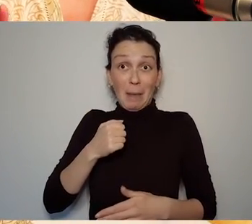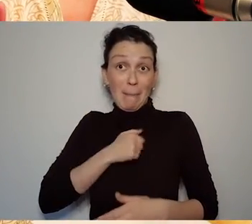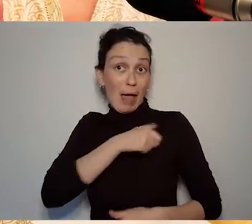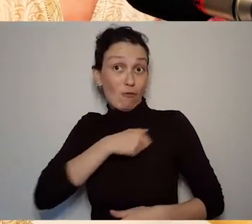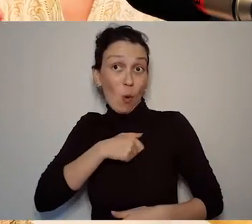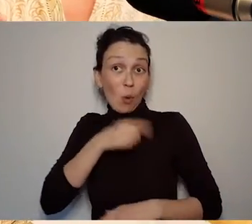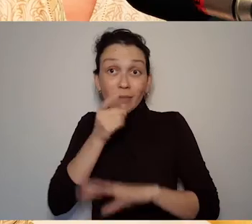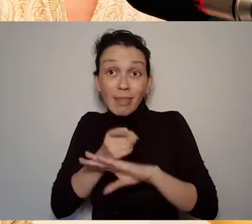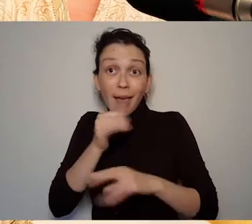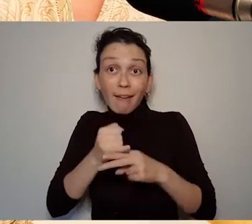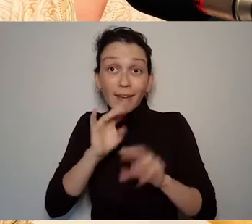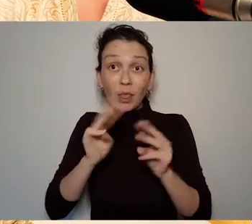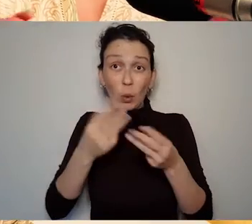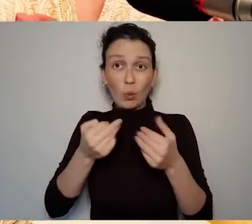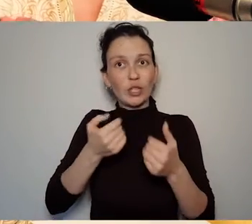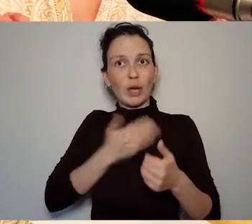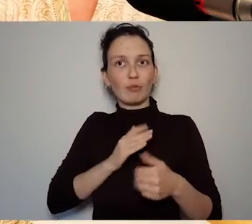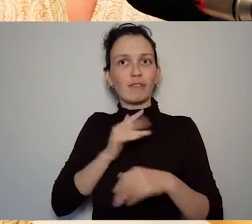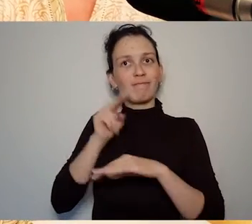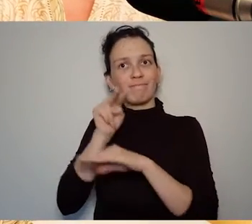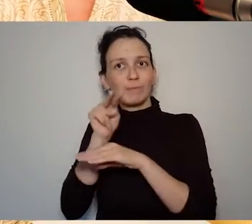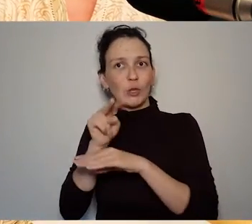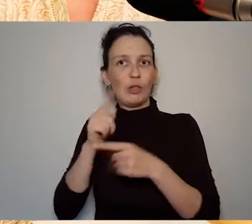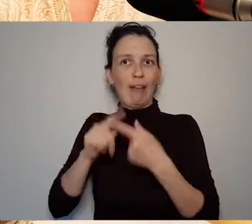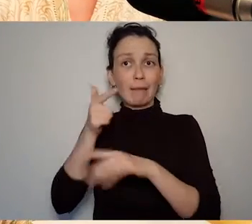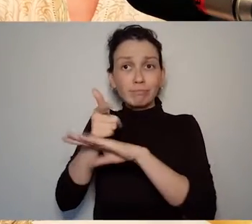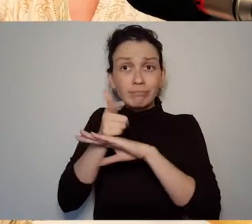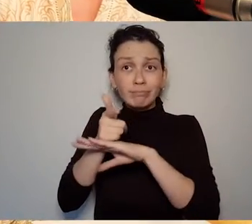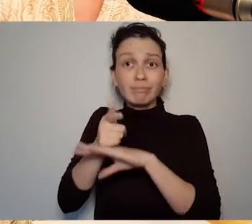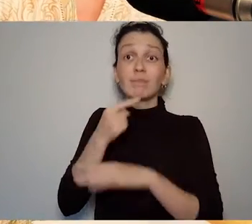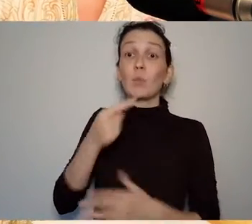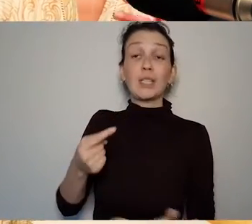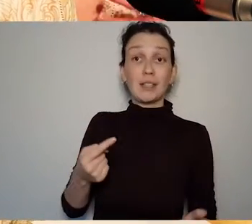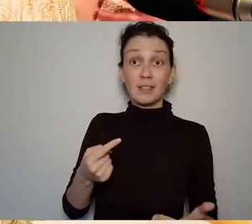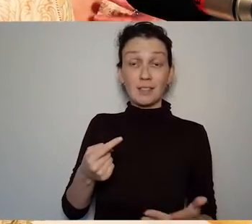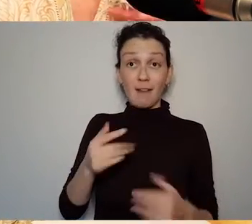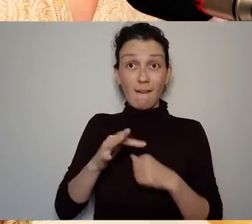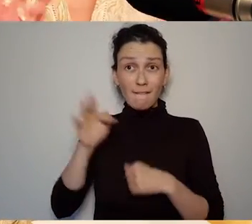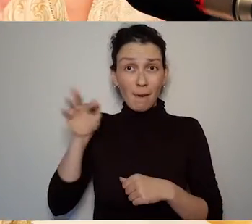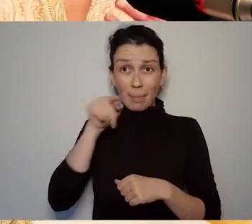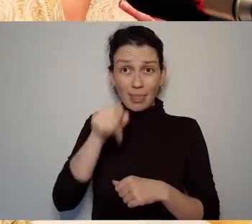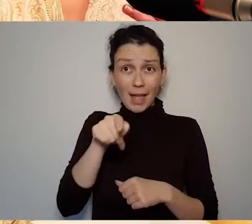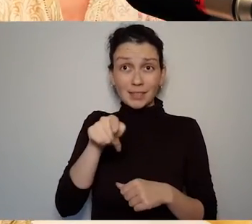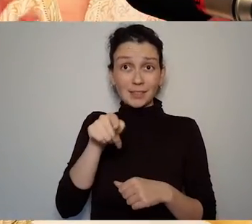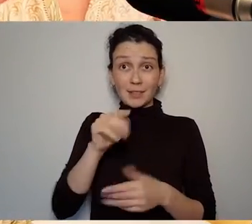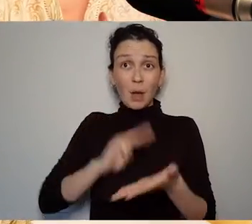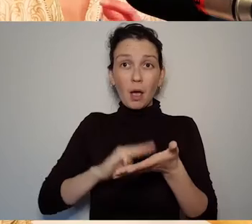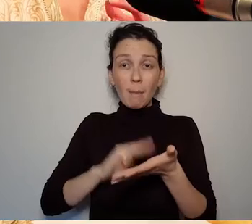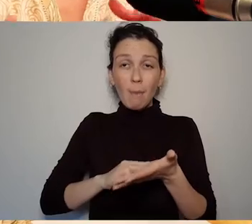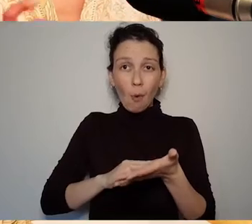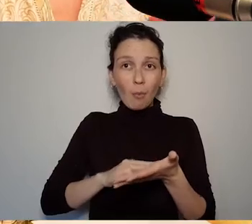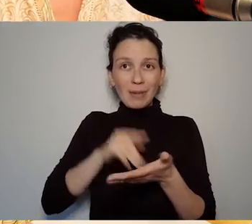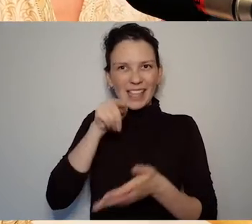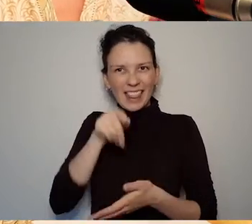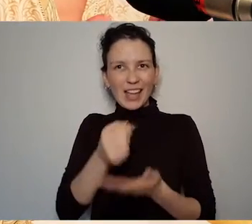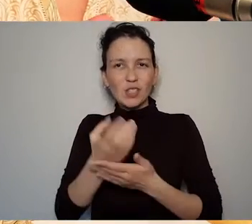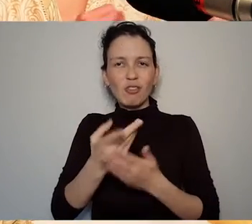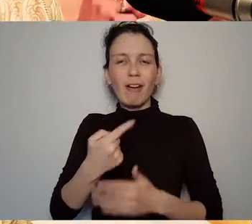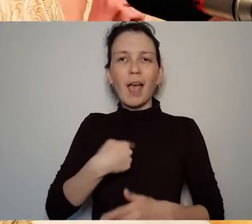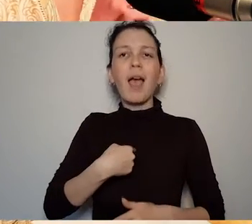I learned so much even from that brief moment about what the Deaf experience of you